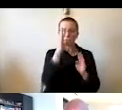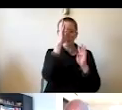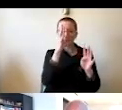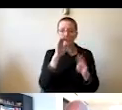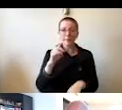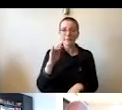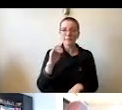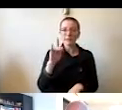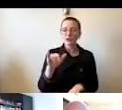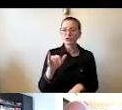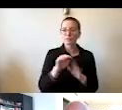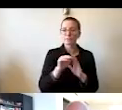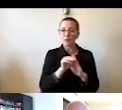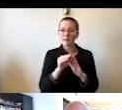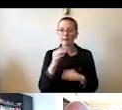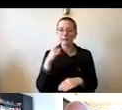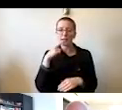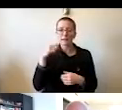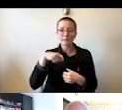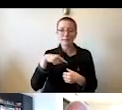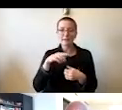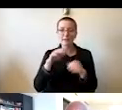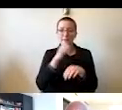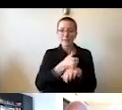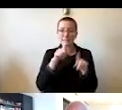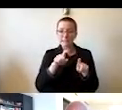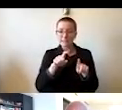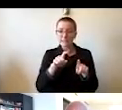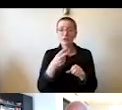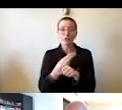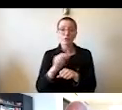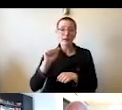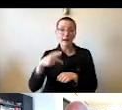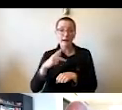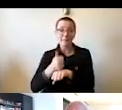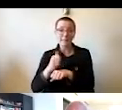with an app-based notification system, and digital contact tracing.